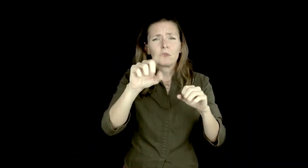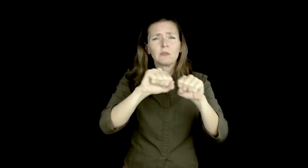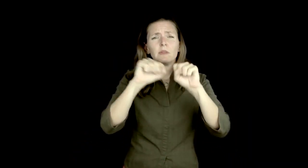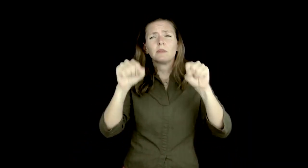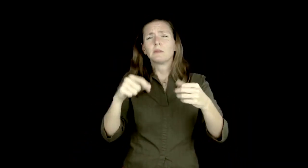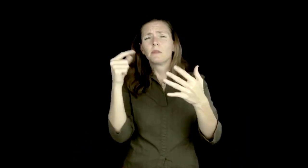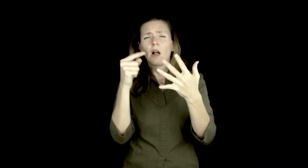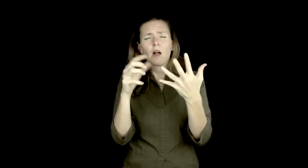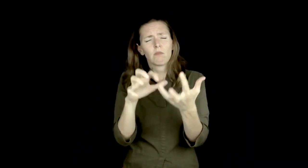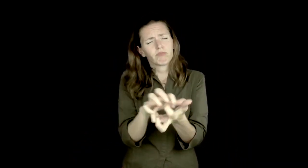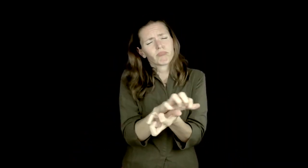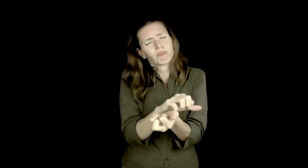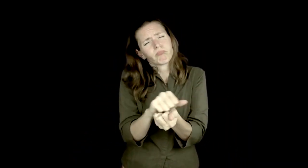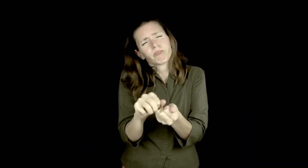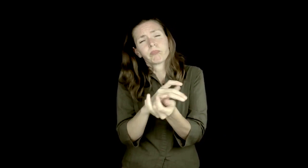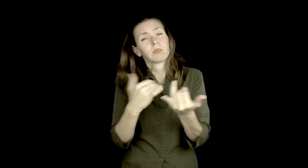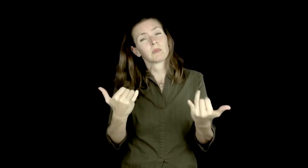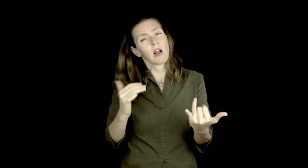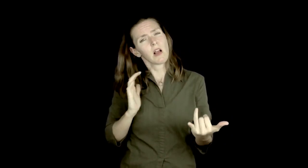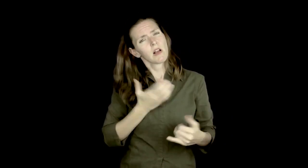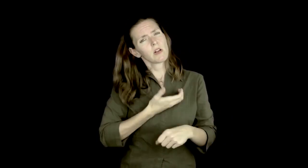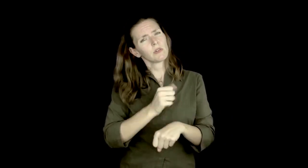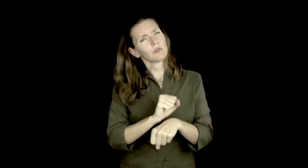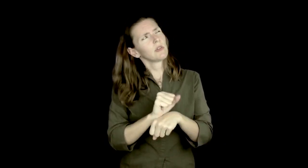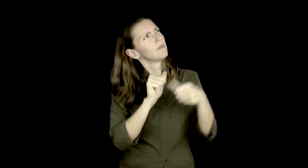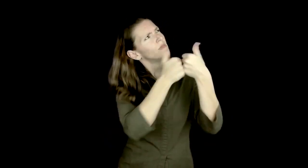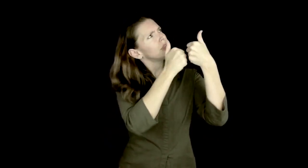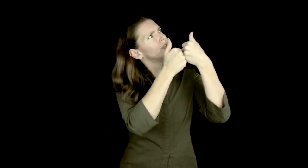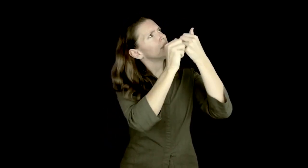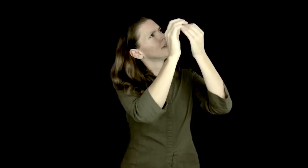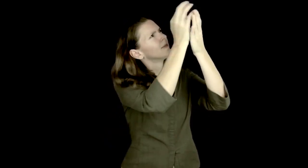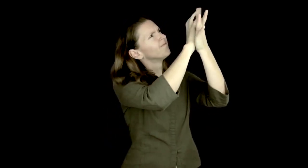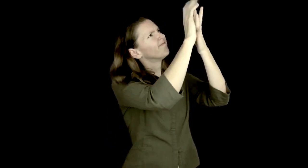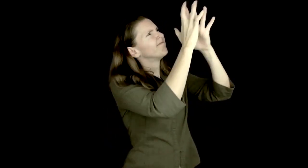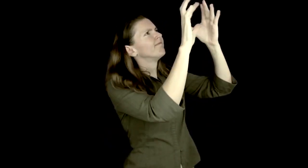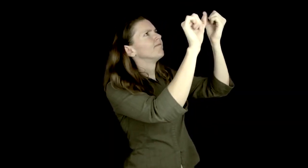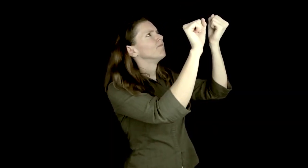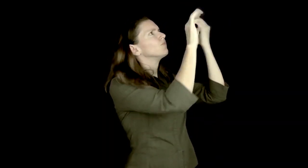particularly our children who were and are being intentionally deprived of accessible language within our current educational system.